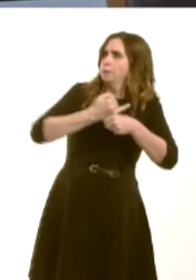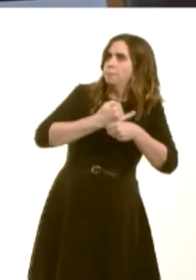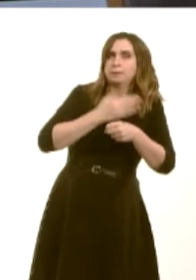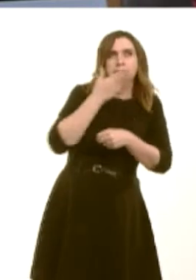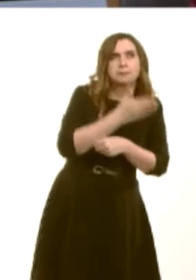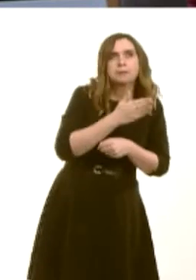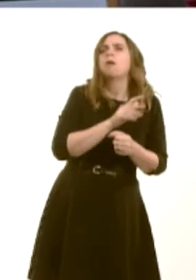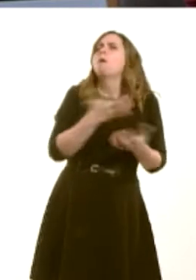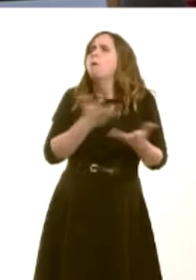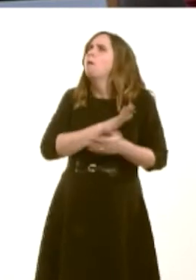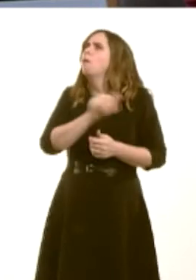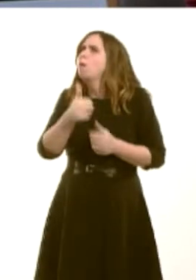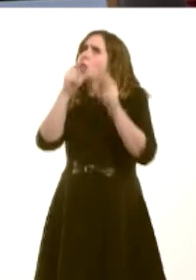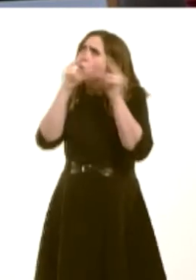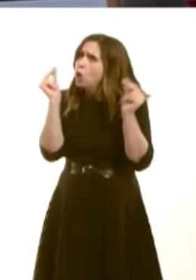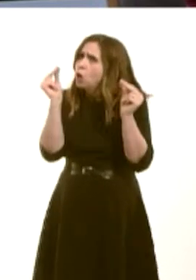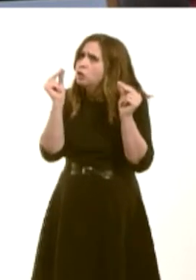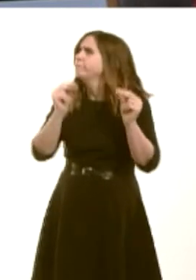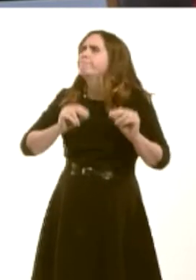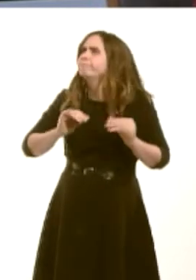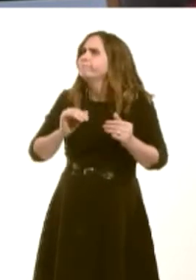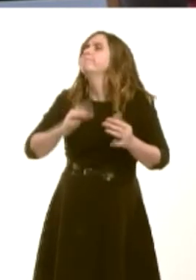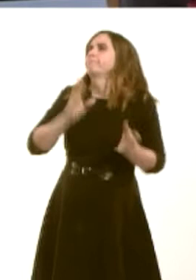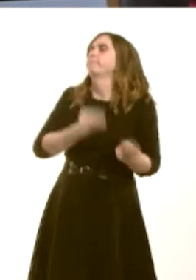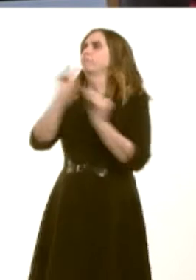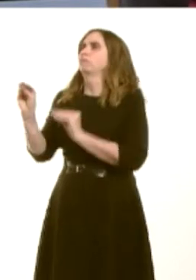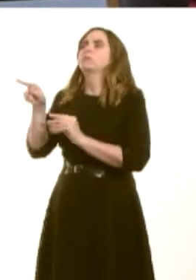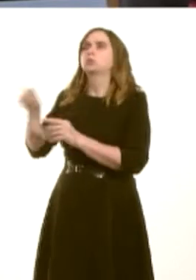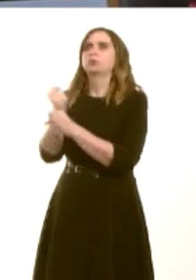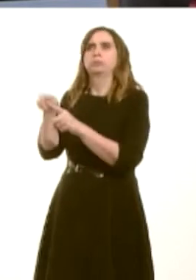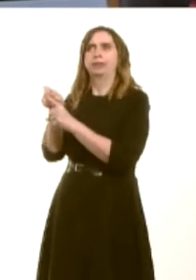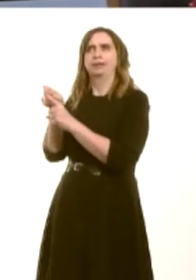within a GP practice and then go and see the GP. But the number of GPs has risen by more